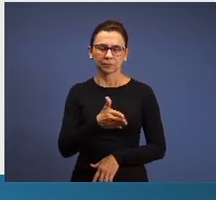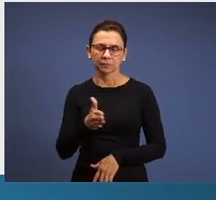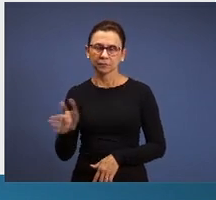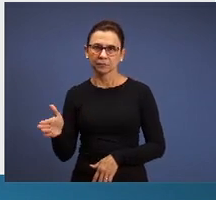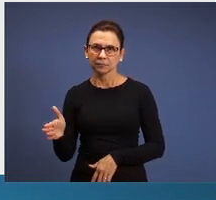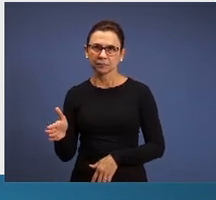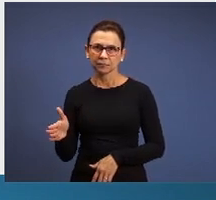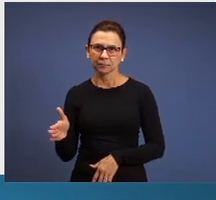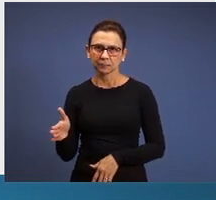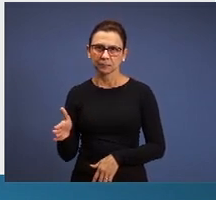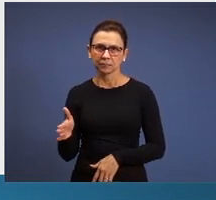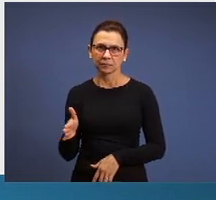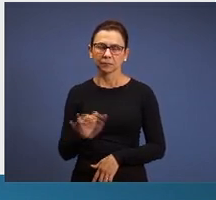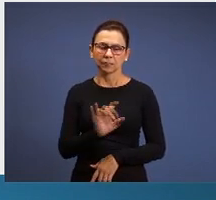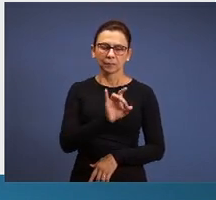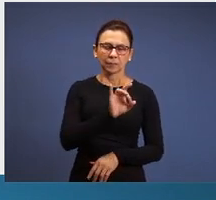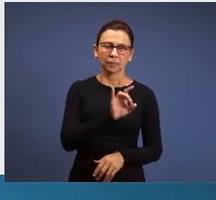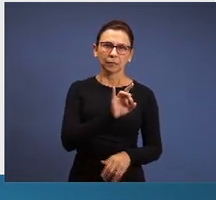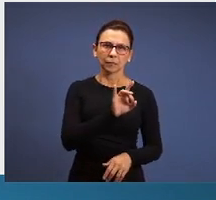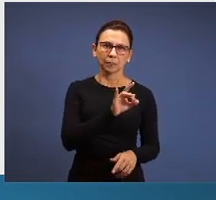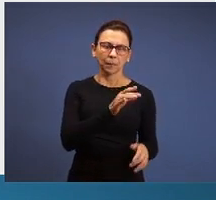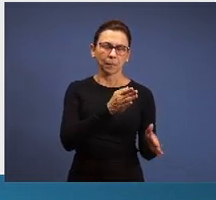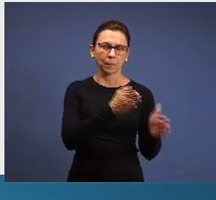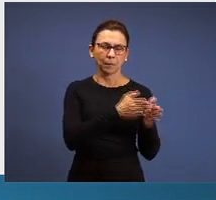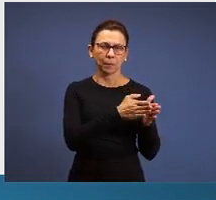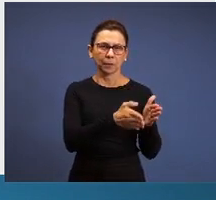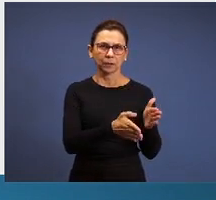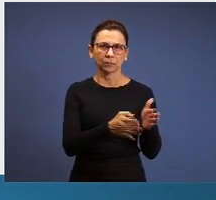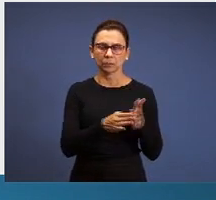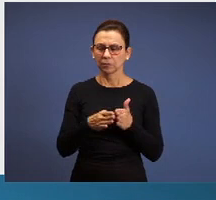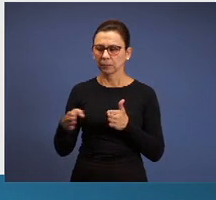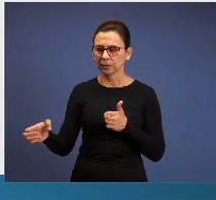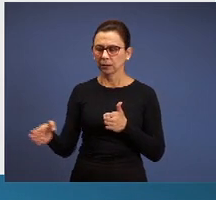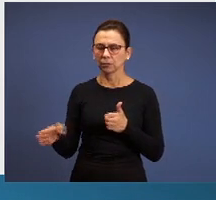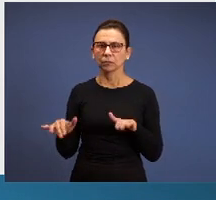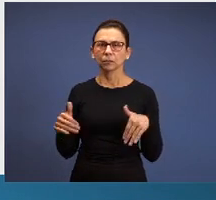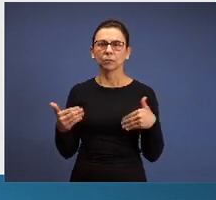of the two periods and this, prophetically. And the answer shall be given as follows: